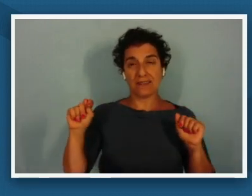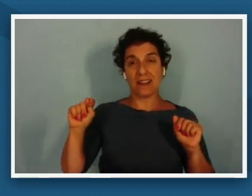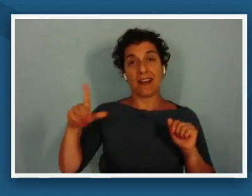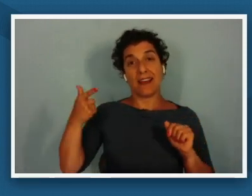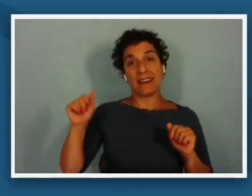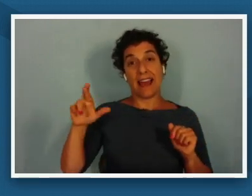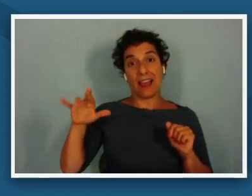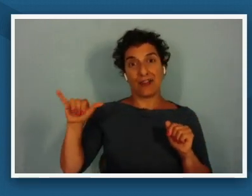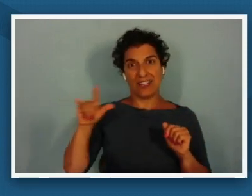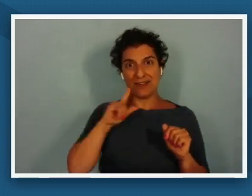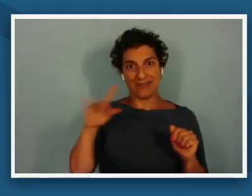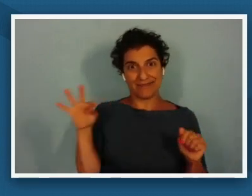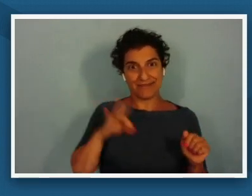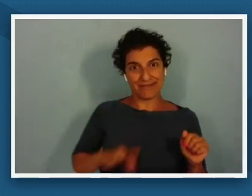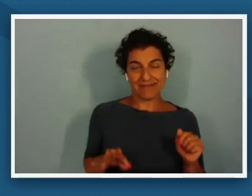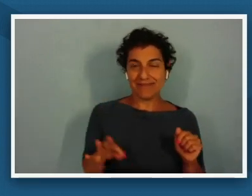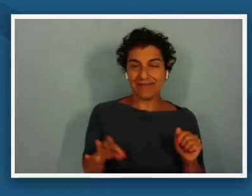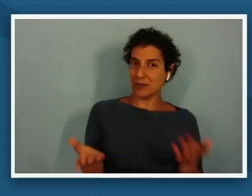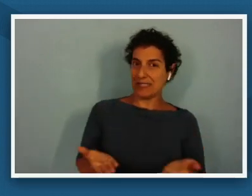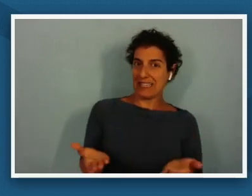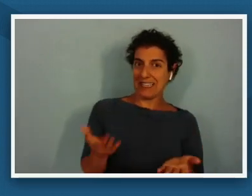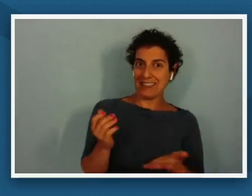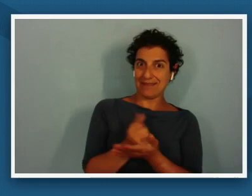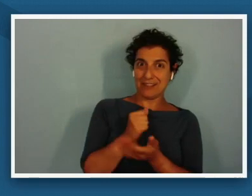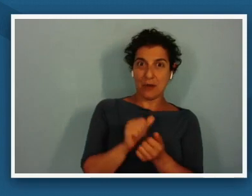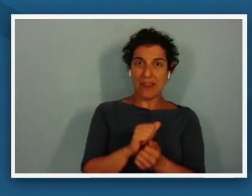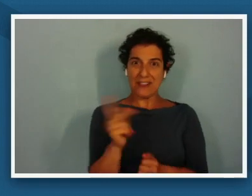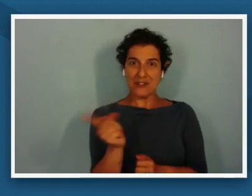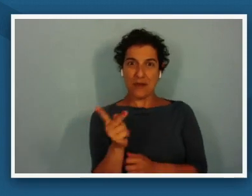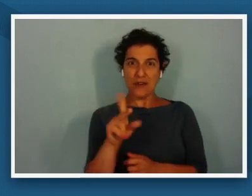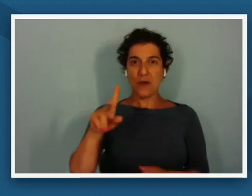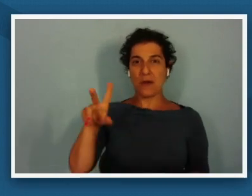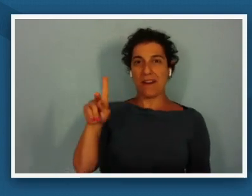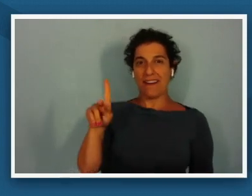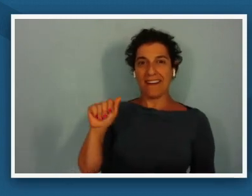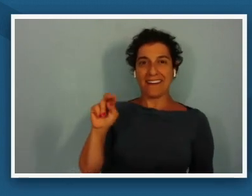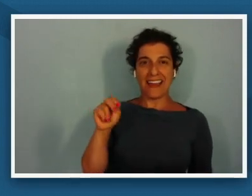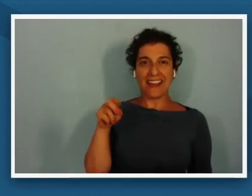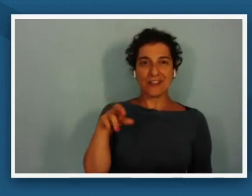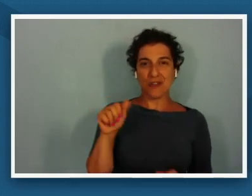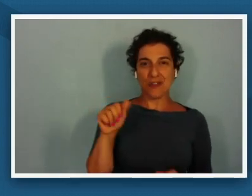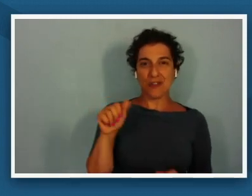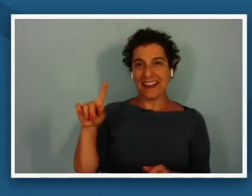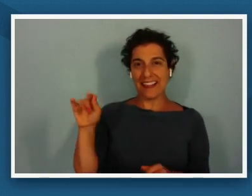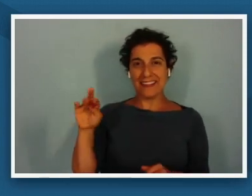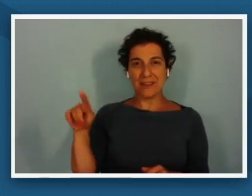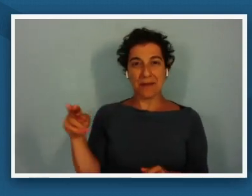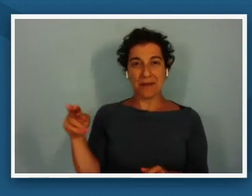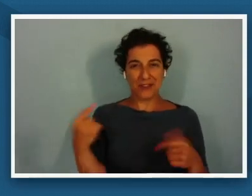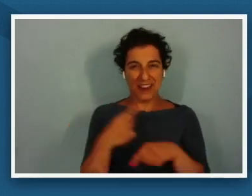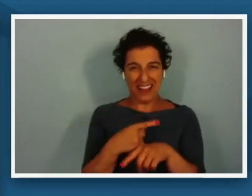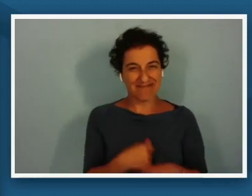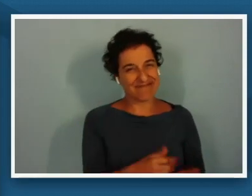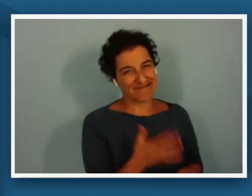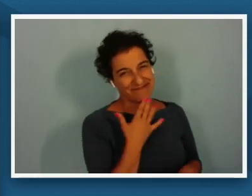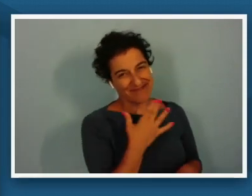the two of you to with the two of you kendra and elizabeth today